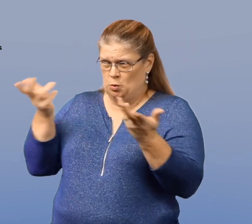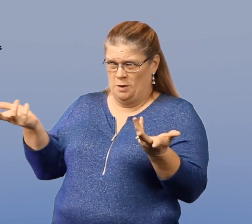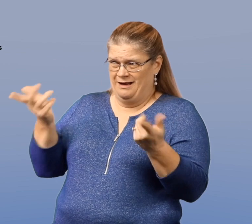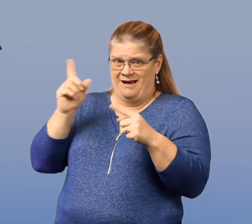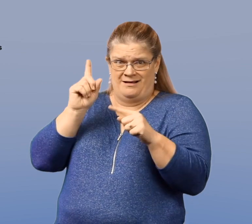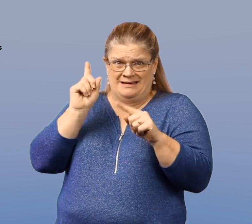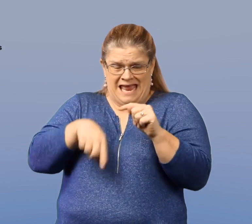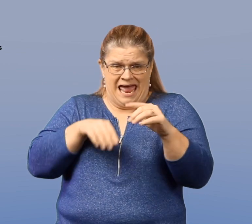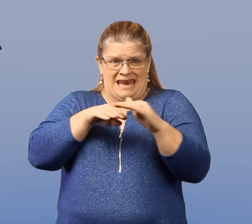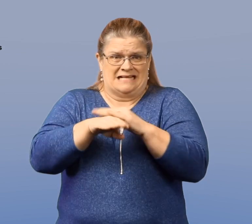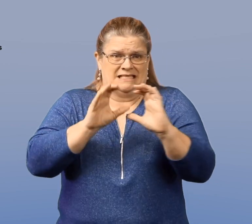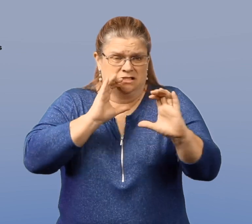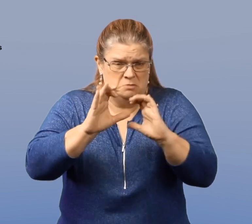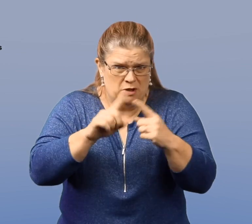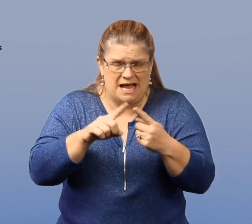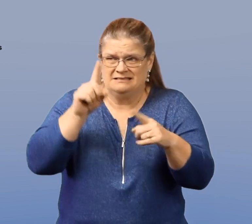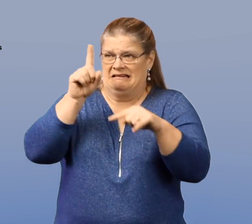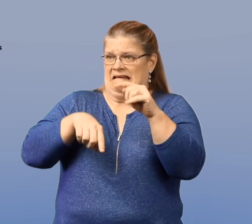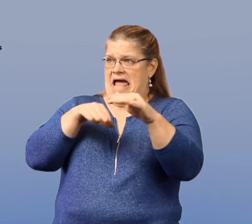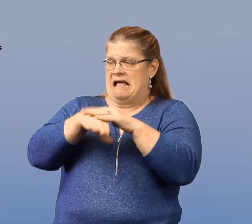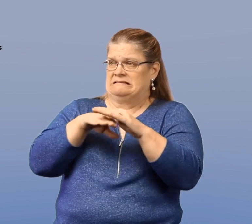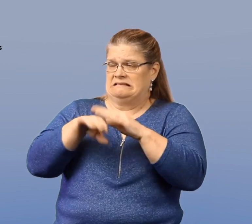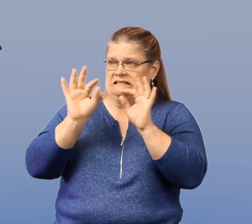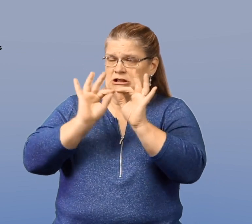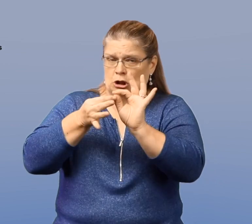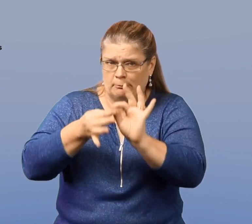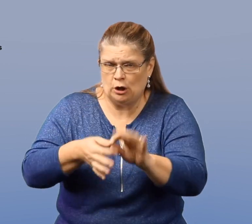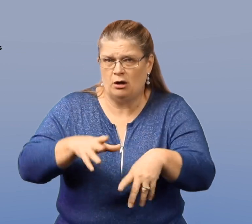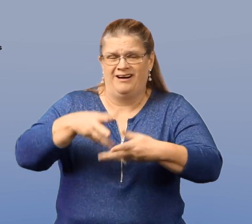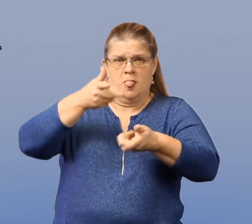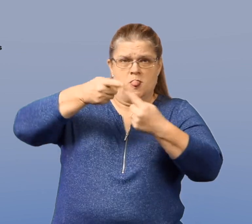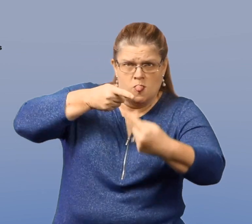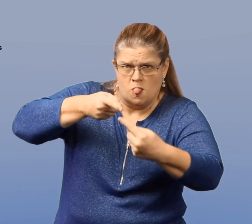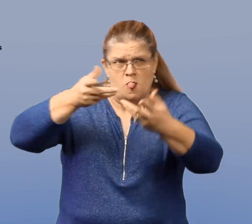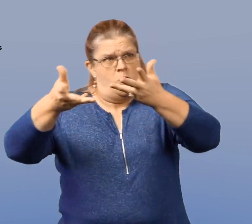that cannot access communication, may not have access to an interpreter,